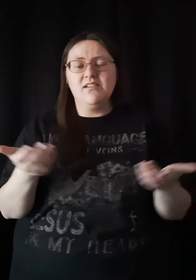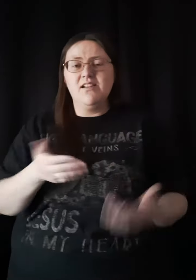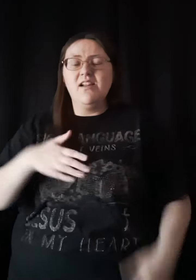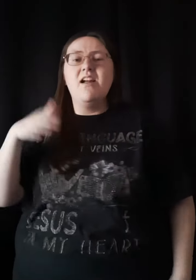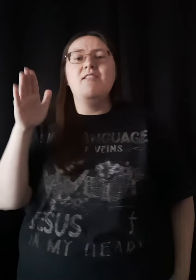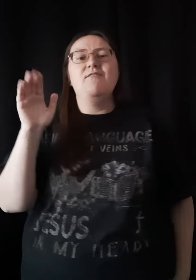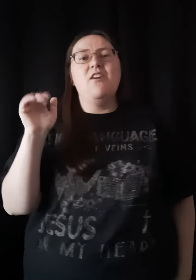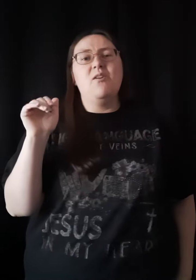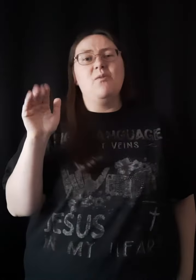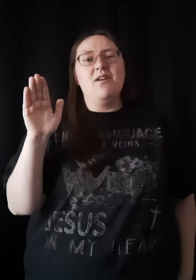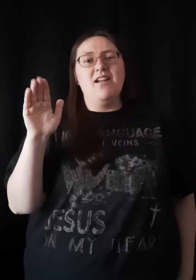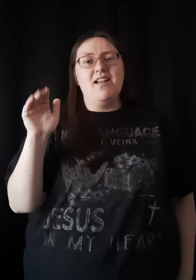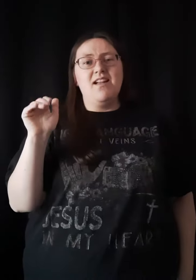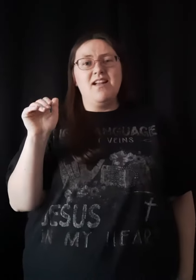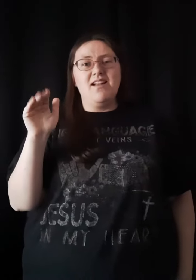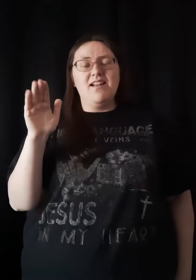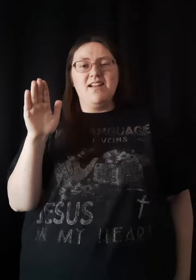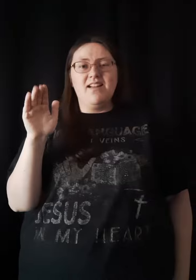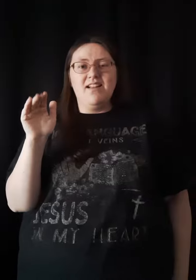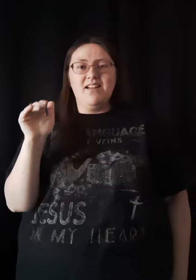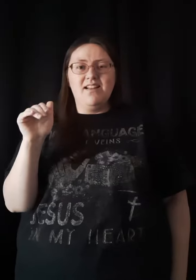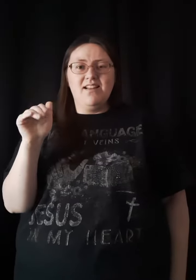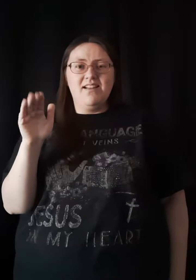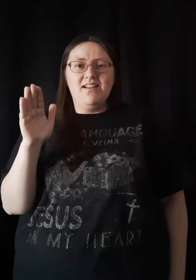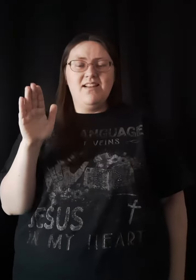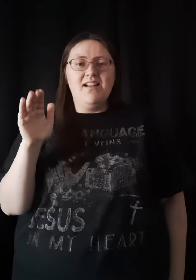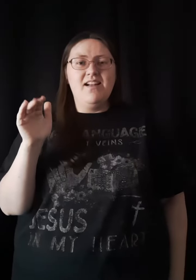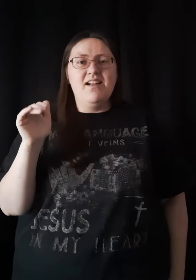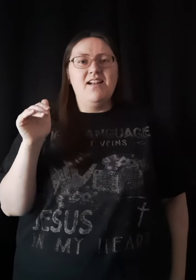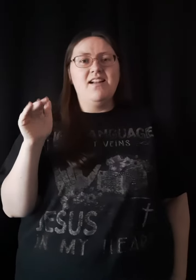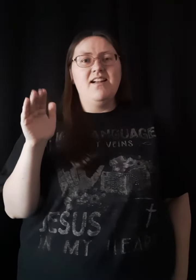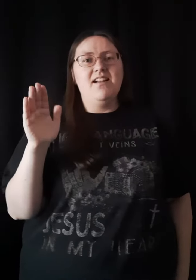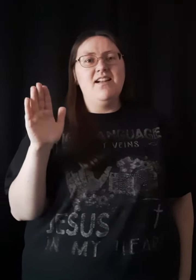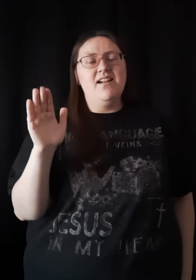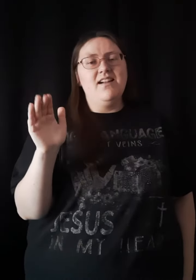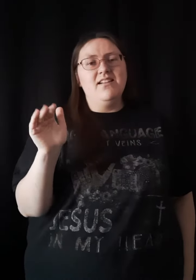Farewell